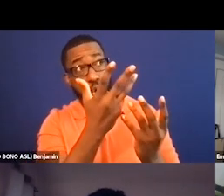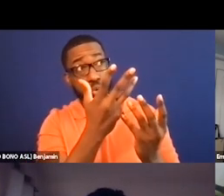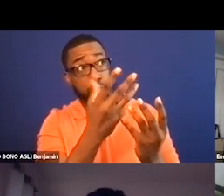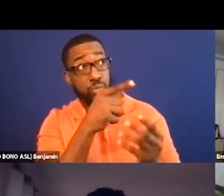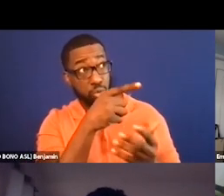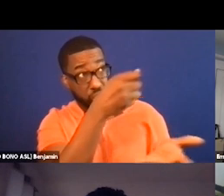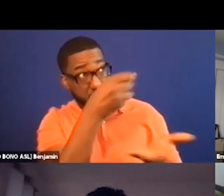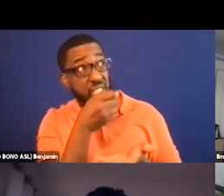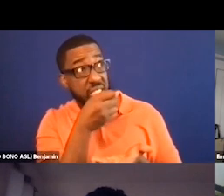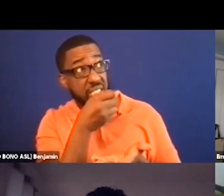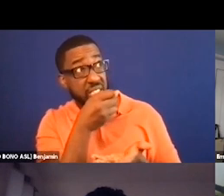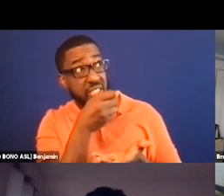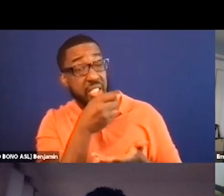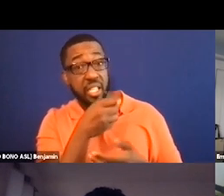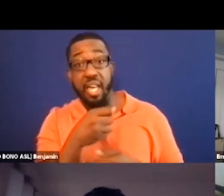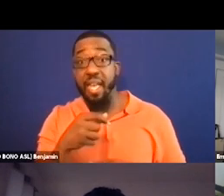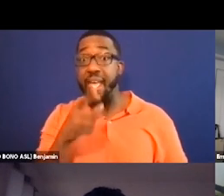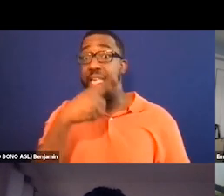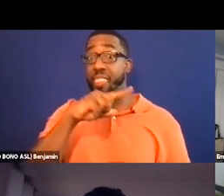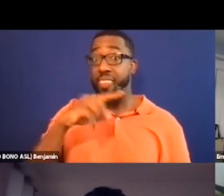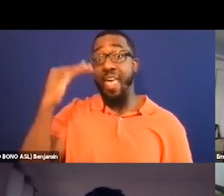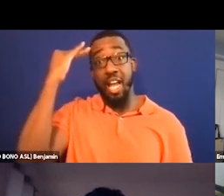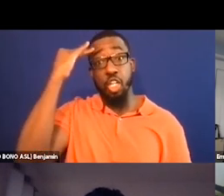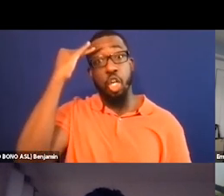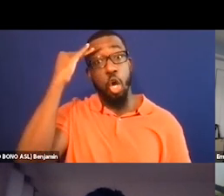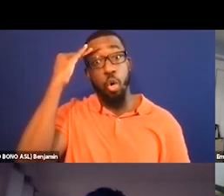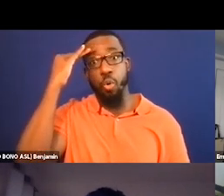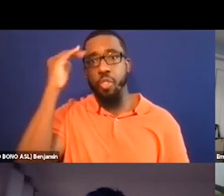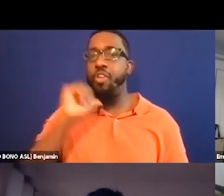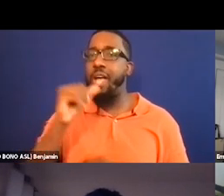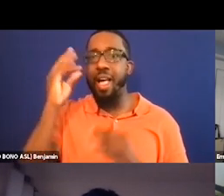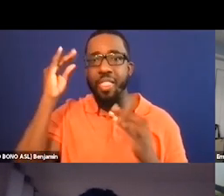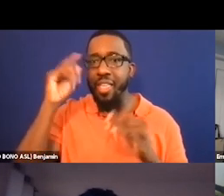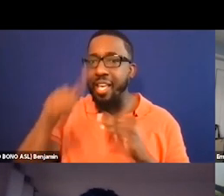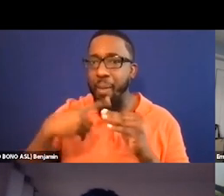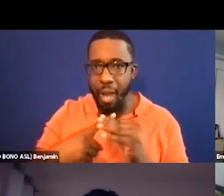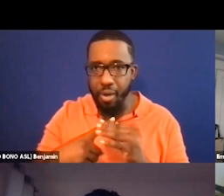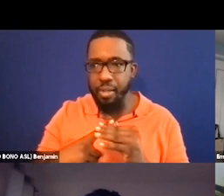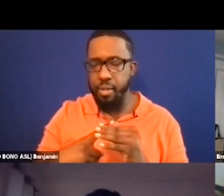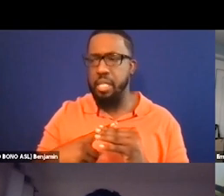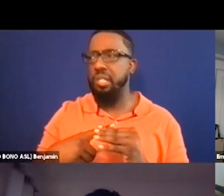And they're aware then that they're not thinking of it and they aren't asking their -- all the arts